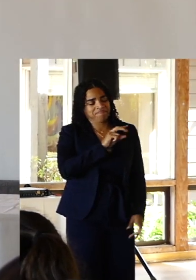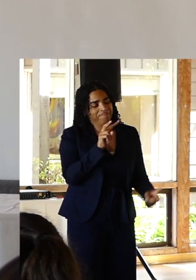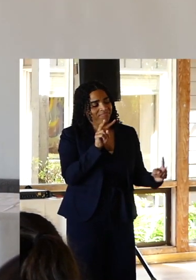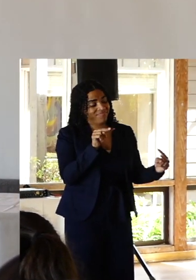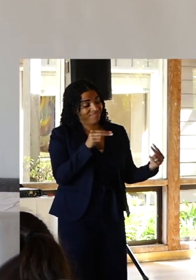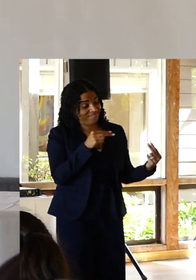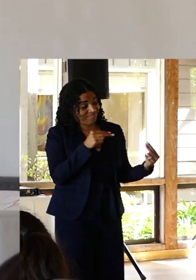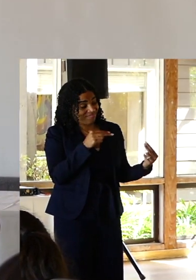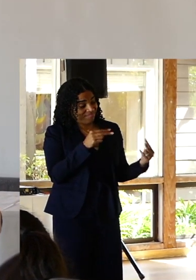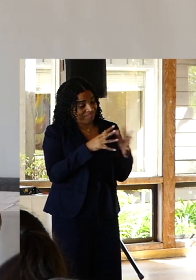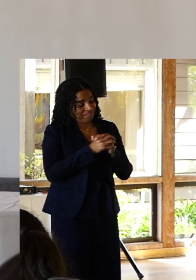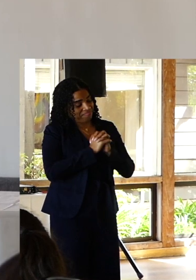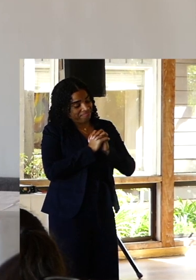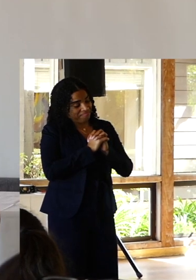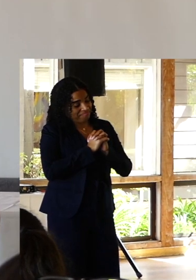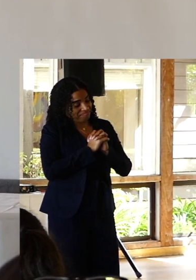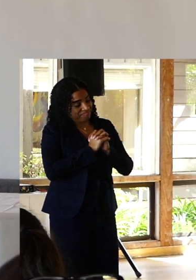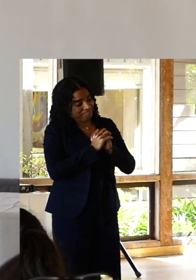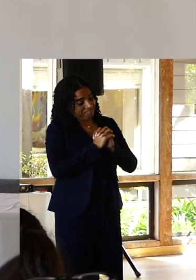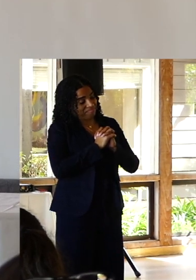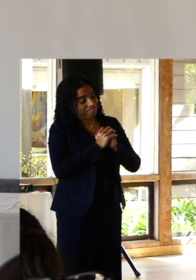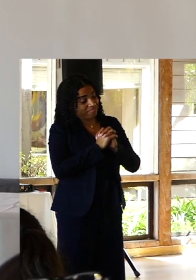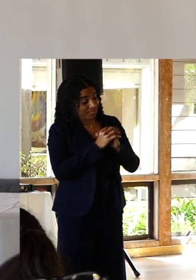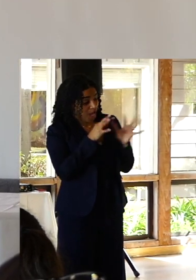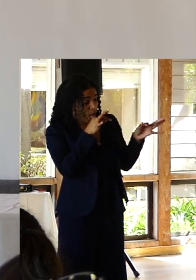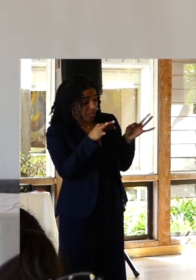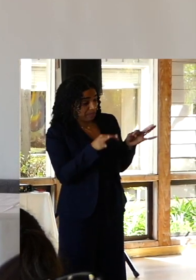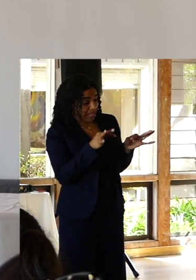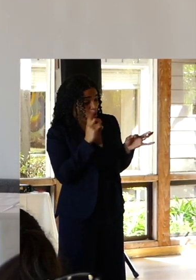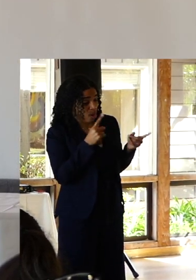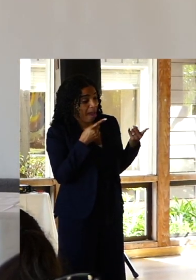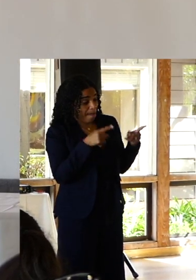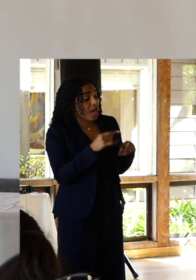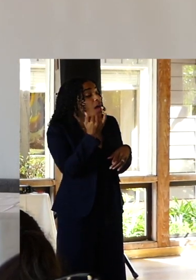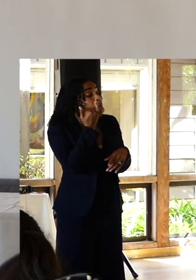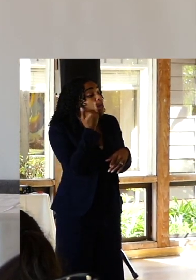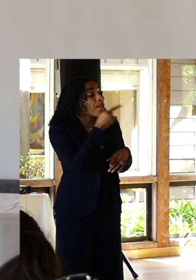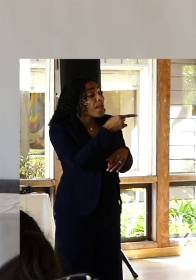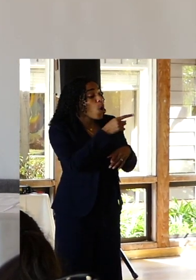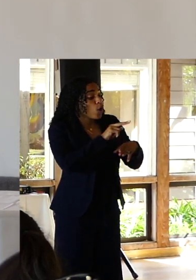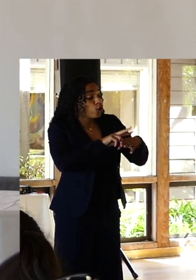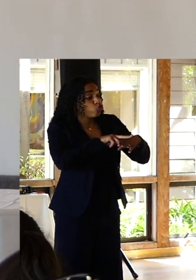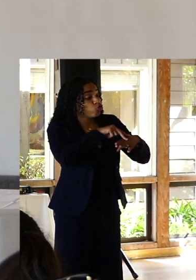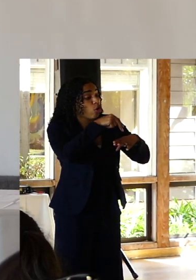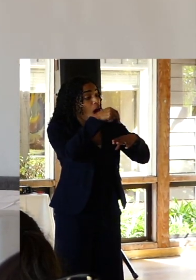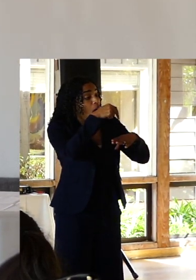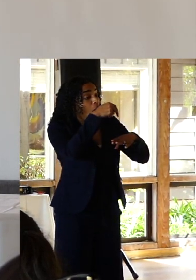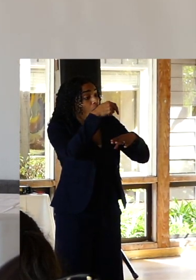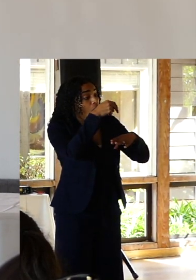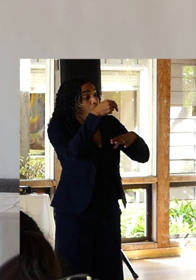Do you want to know Mary what really happens, you will jump and people will scream.